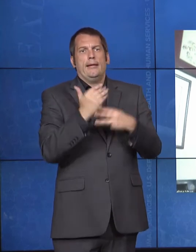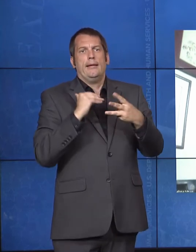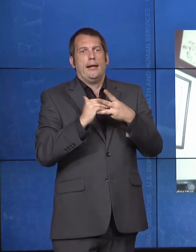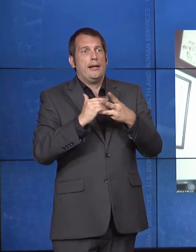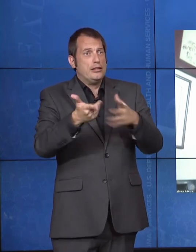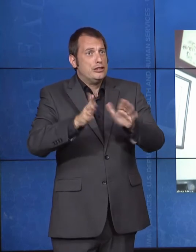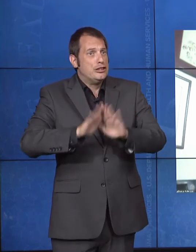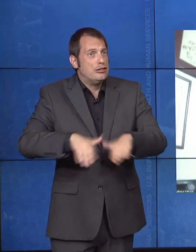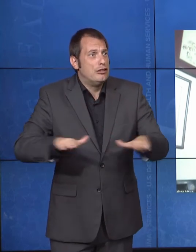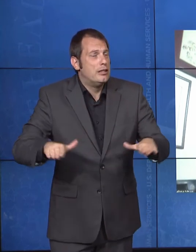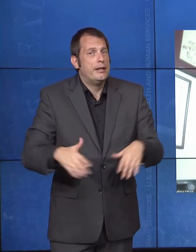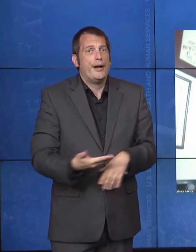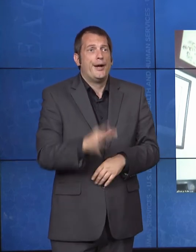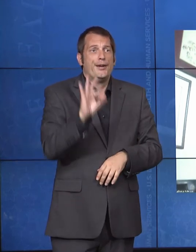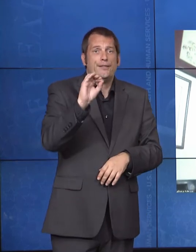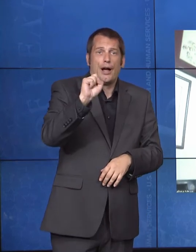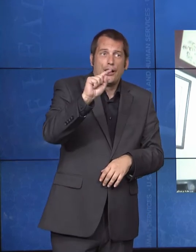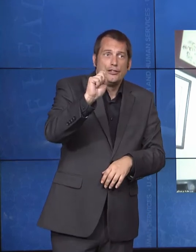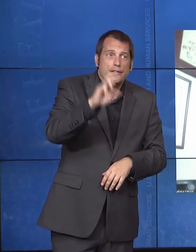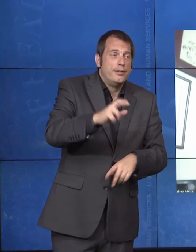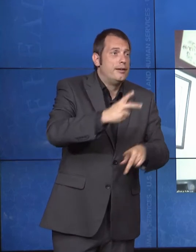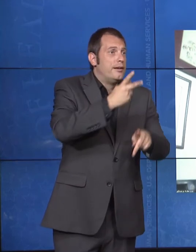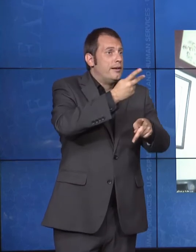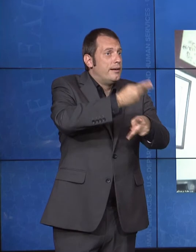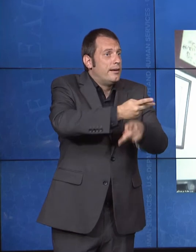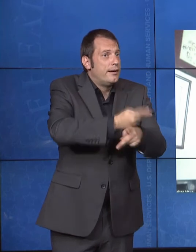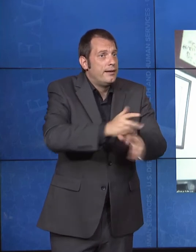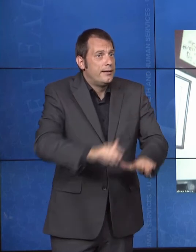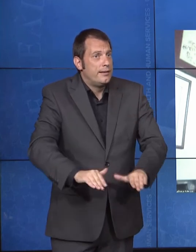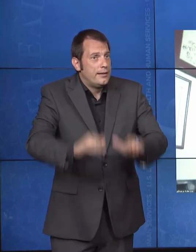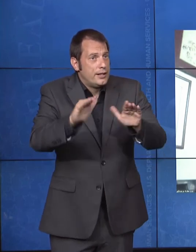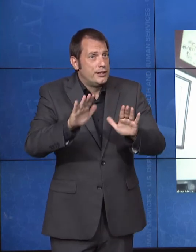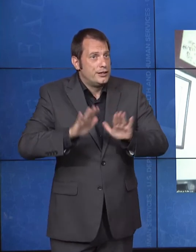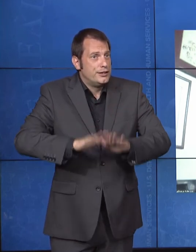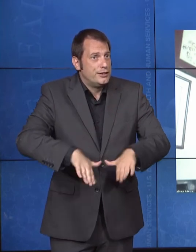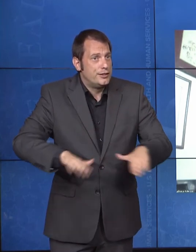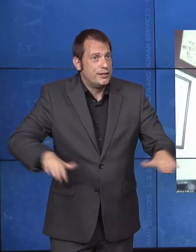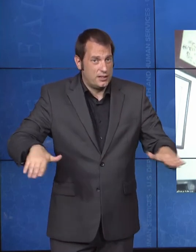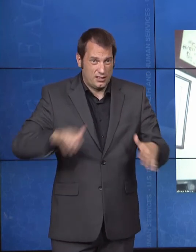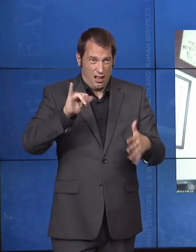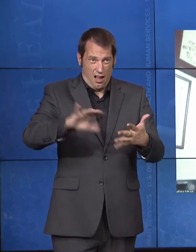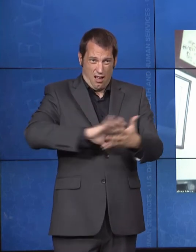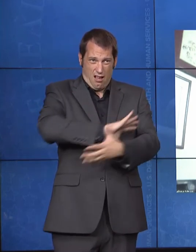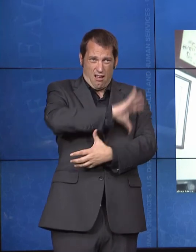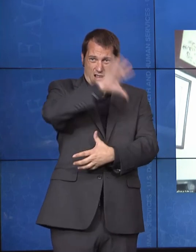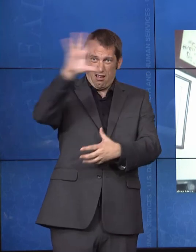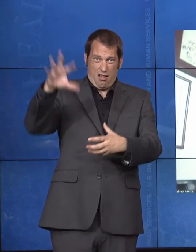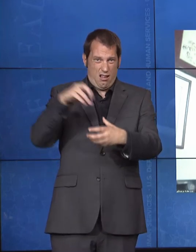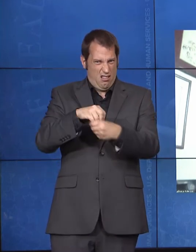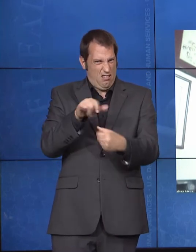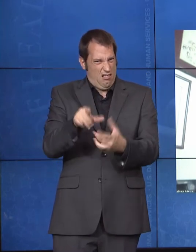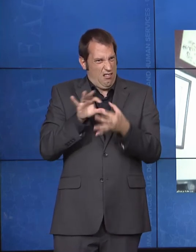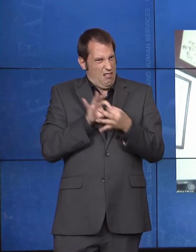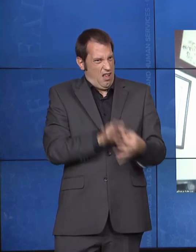children. So, all of that health equity work, also, I think, has been a paramount part of our response. And that's going to continue to be our focus.